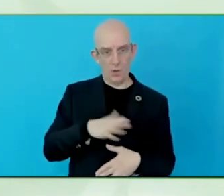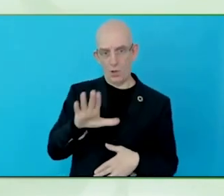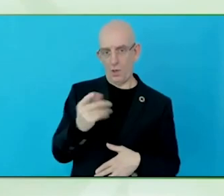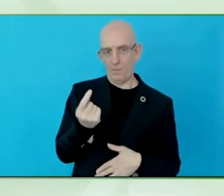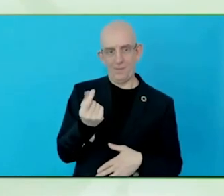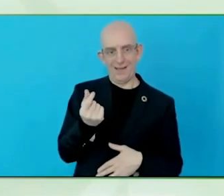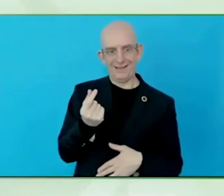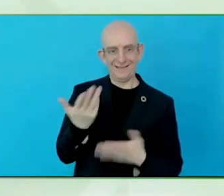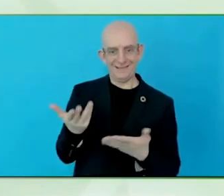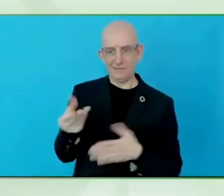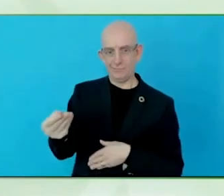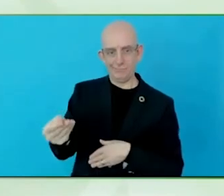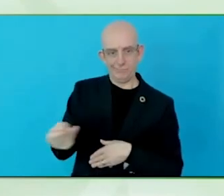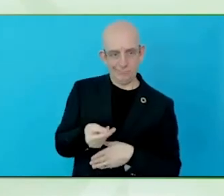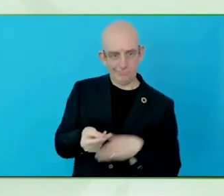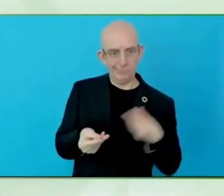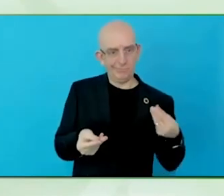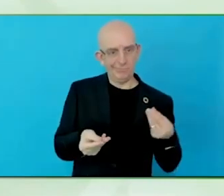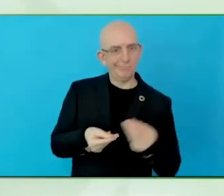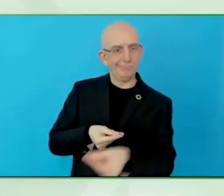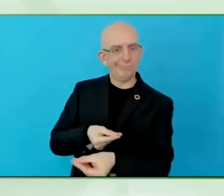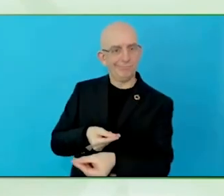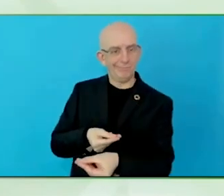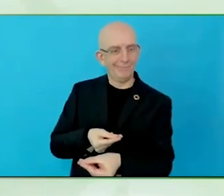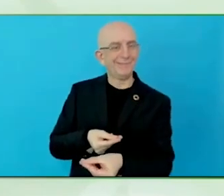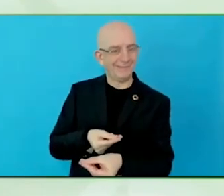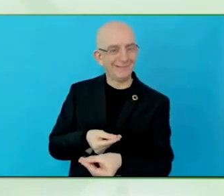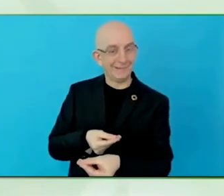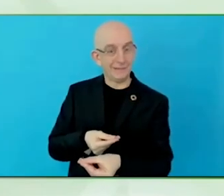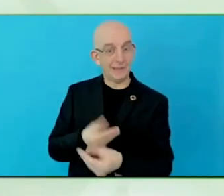These consultations are actually the first step and getting both of them together.